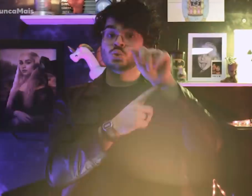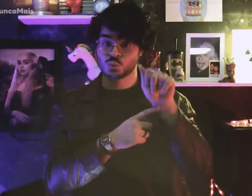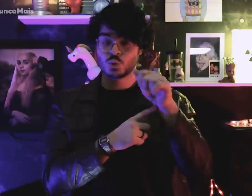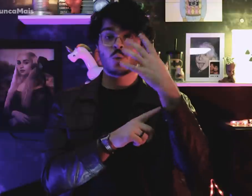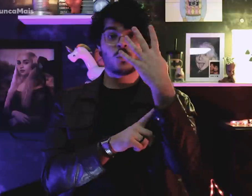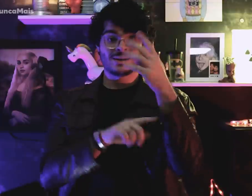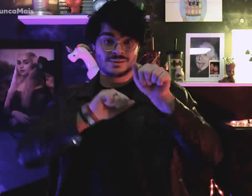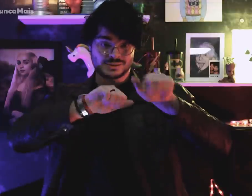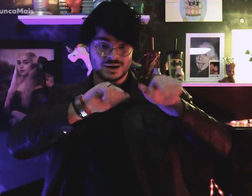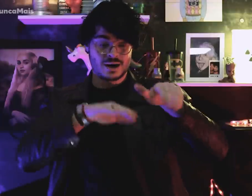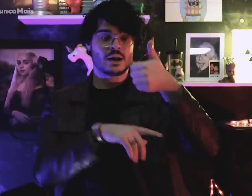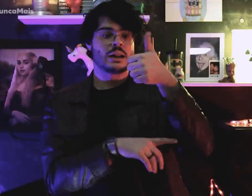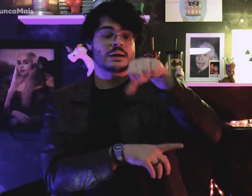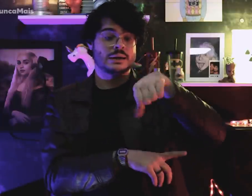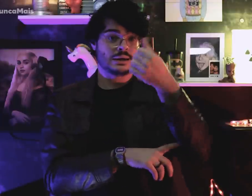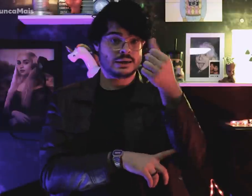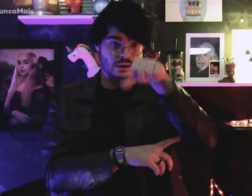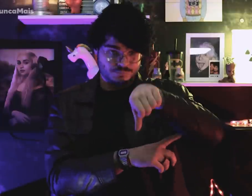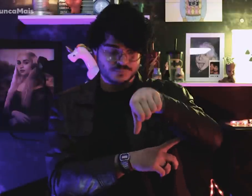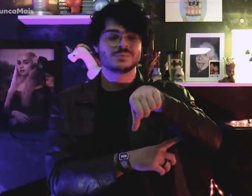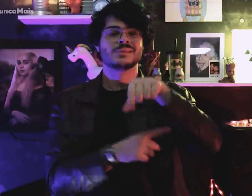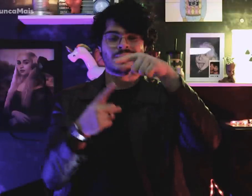On September 4, 1969,